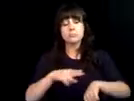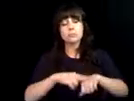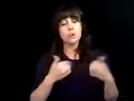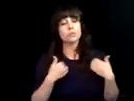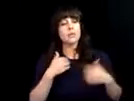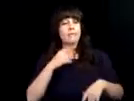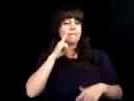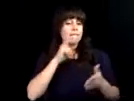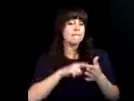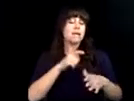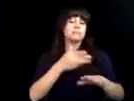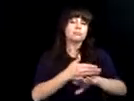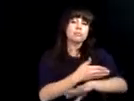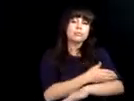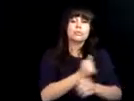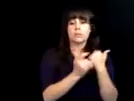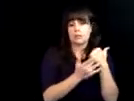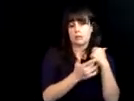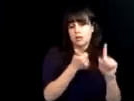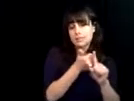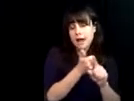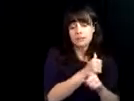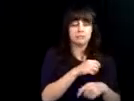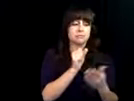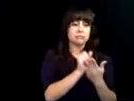easily and there is a lot less work that goes into making the job